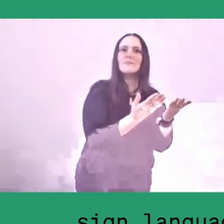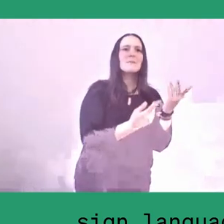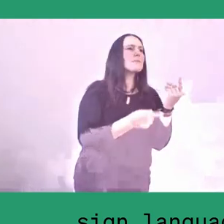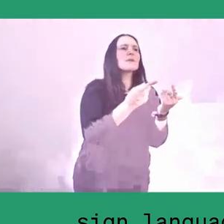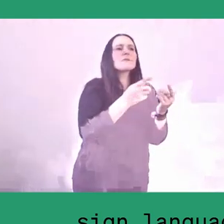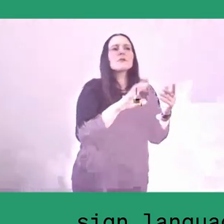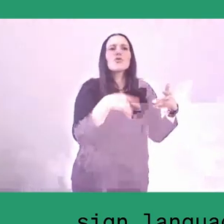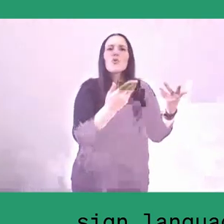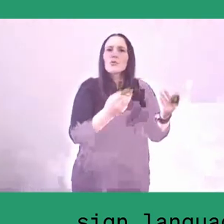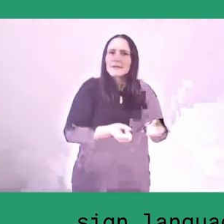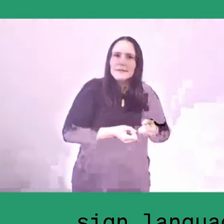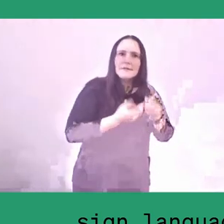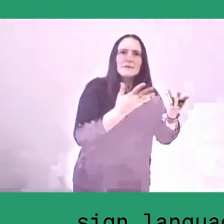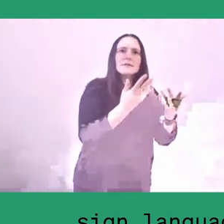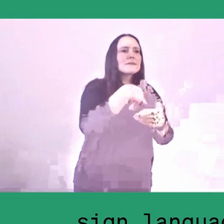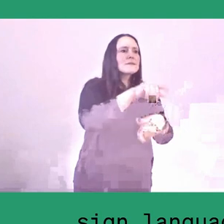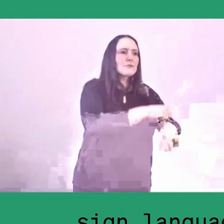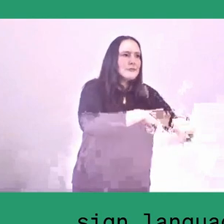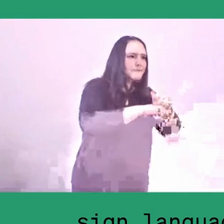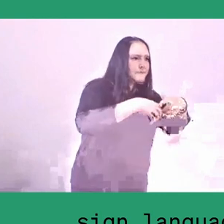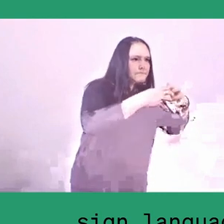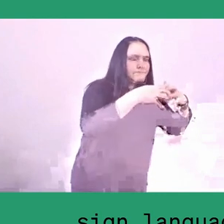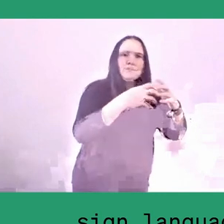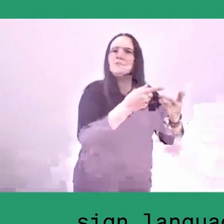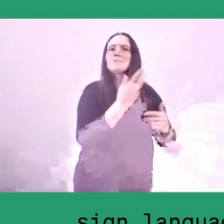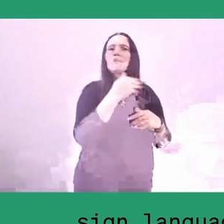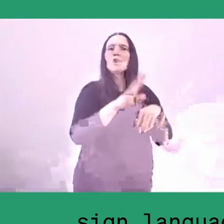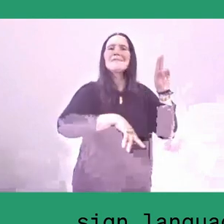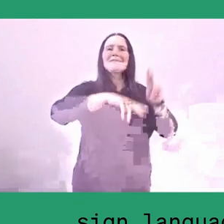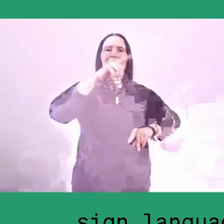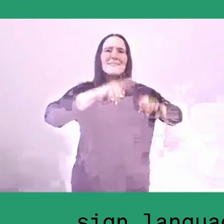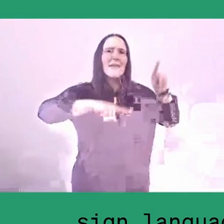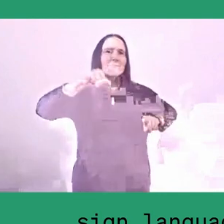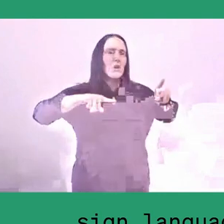to make sure that there is at least more and more women's participation